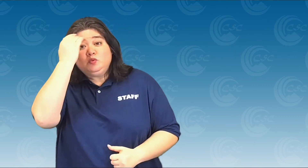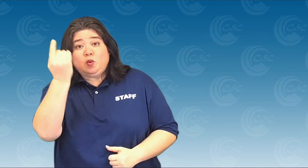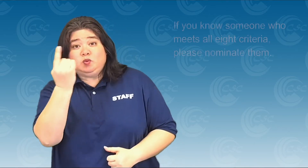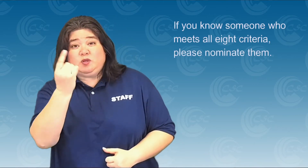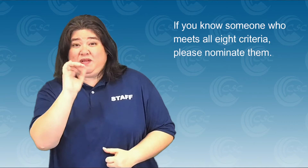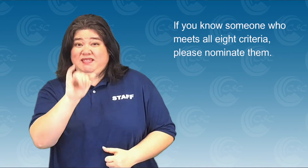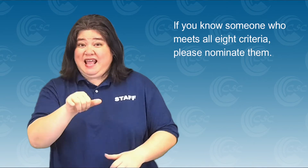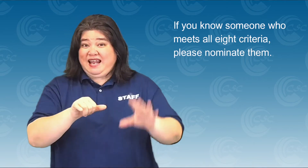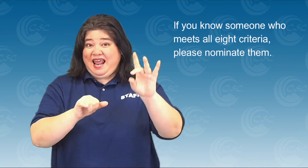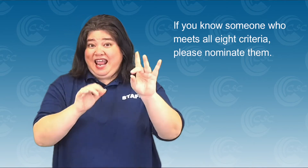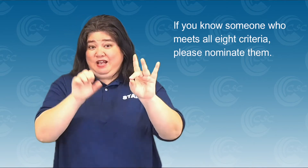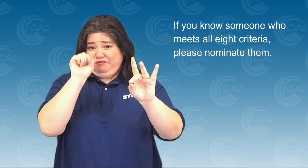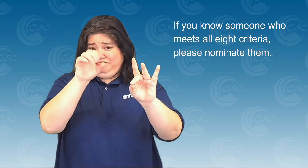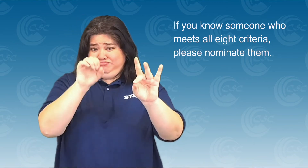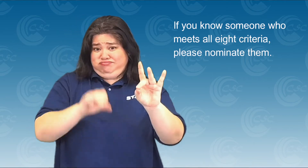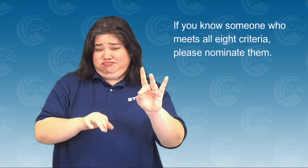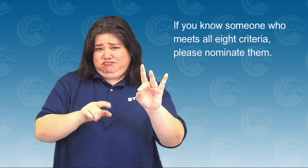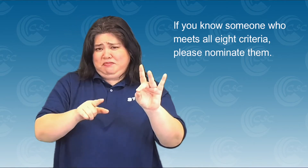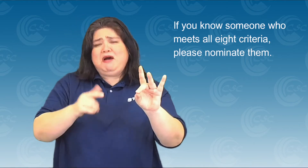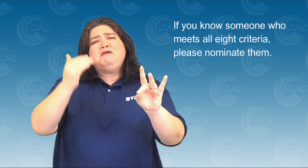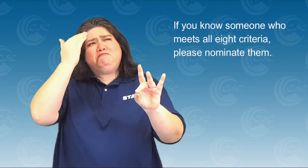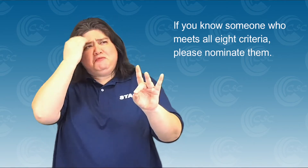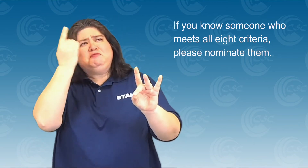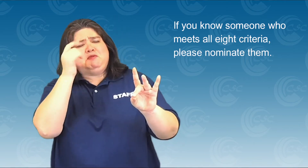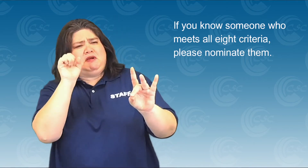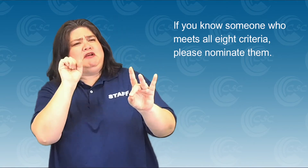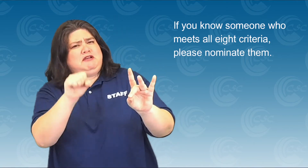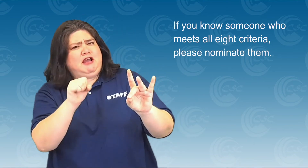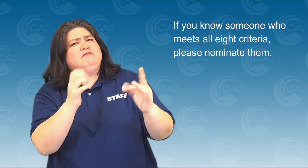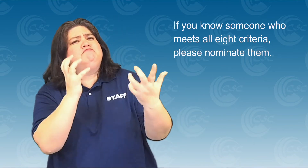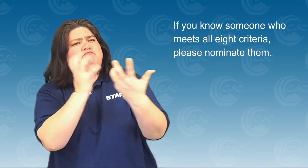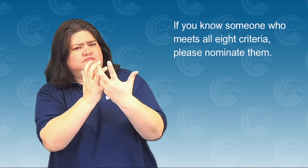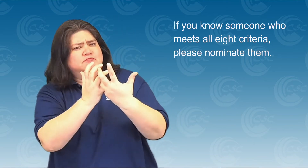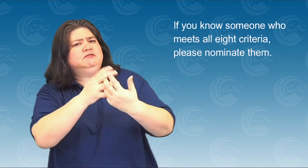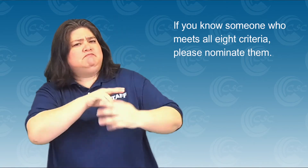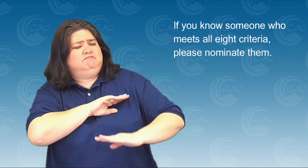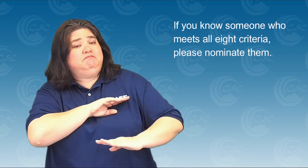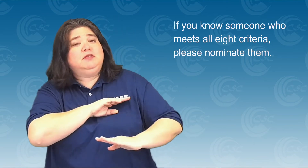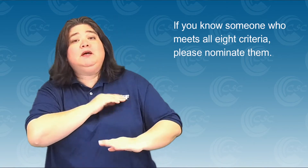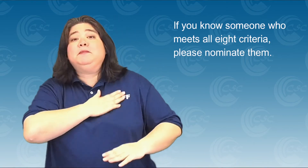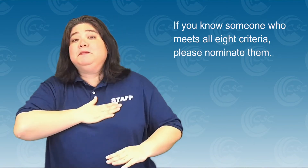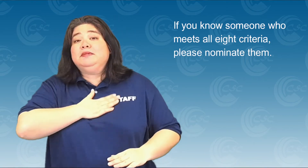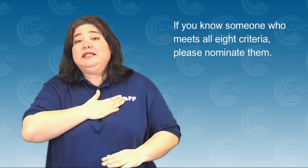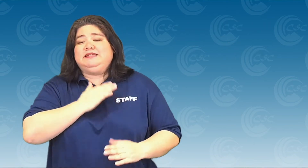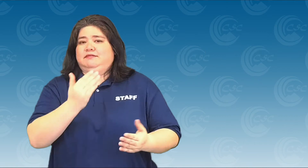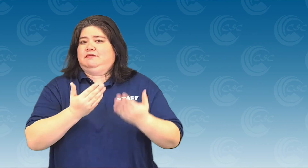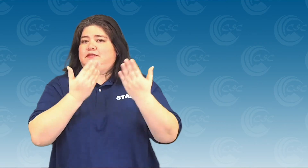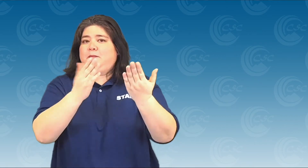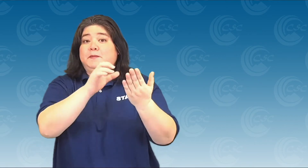If you know somebody who meets all eight criteria, please nominate them.